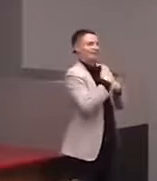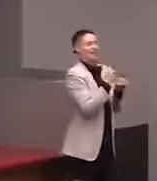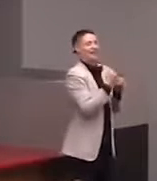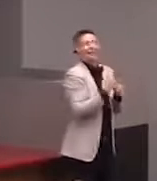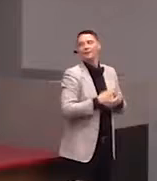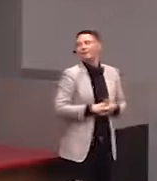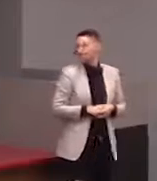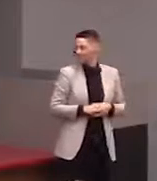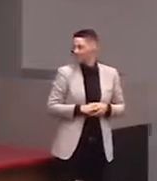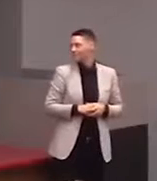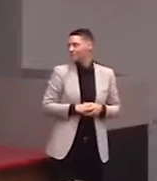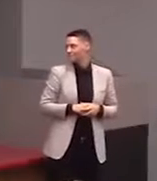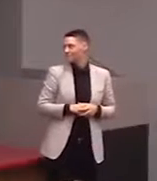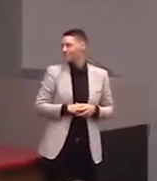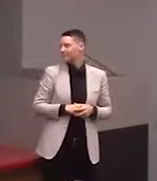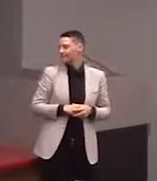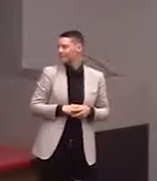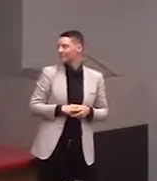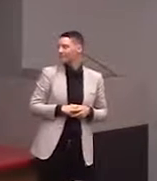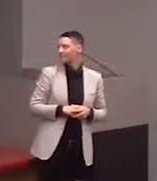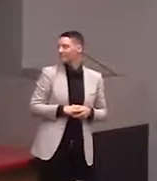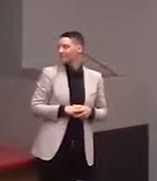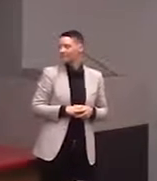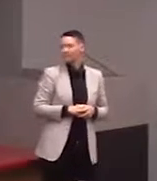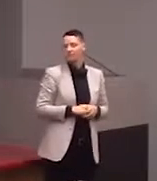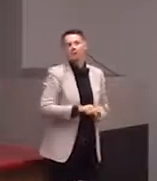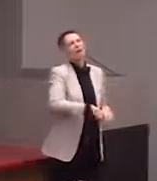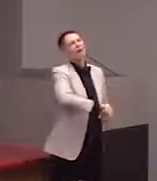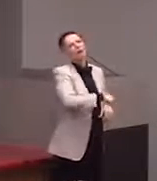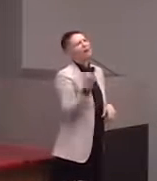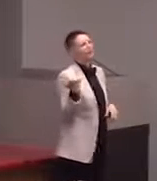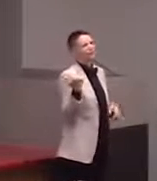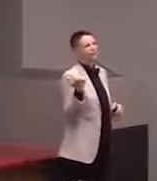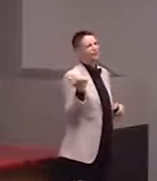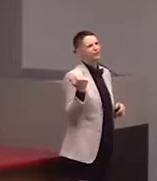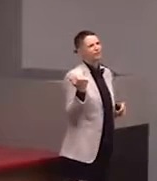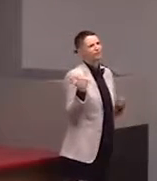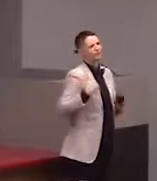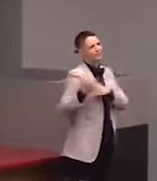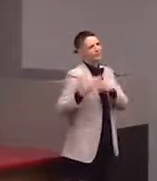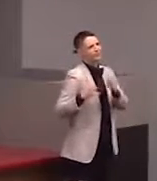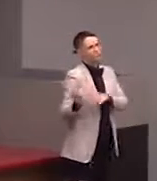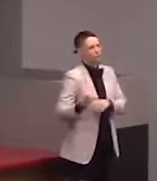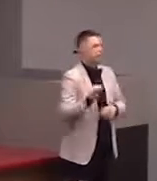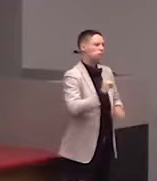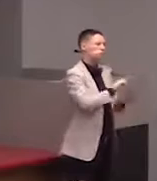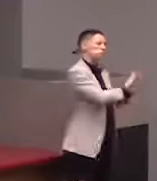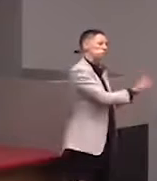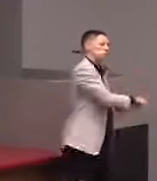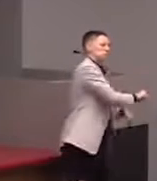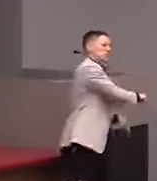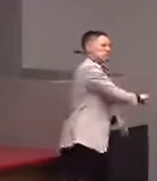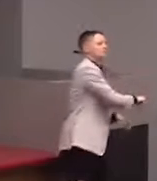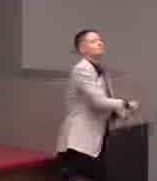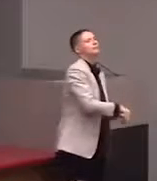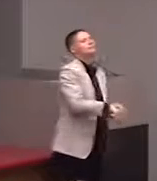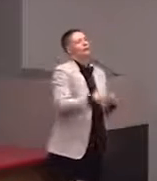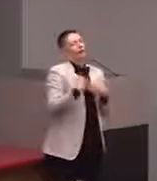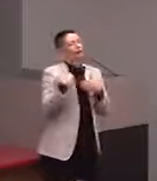for other types of things, in addition to museums. So we have accessible signs that we put